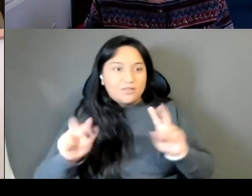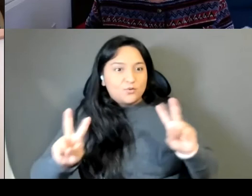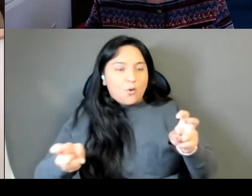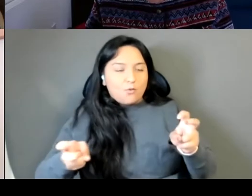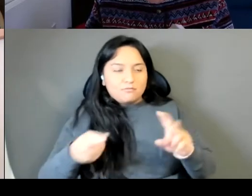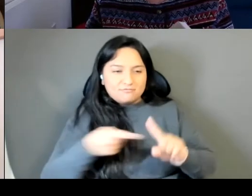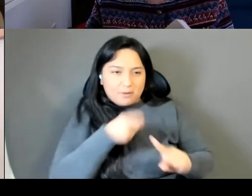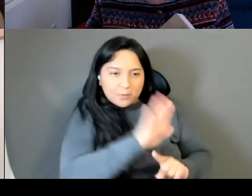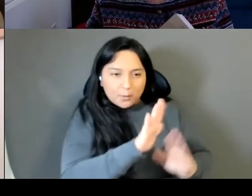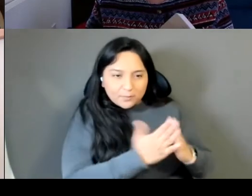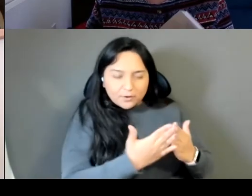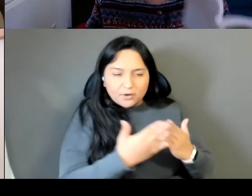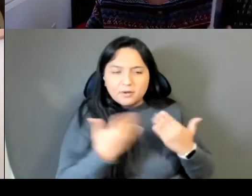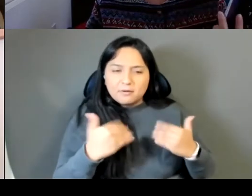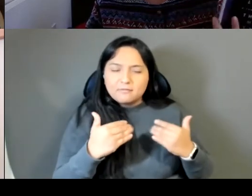one that really just read, it's 182.